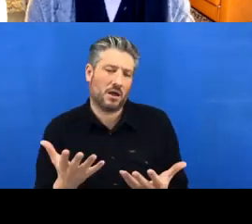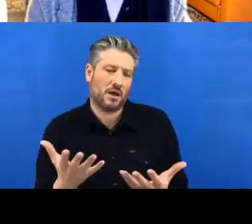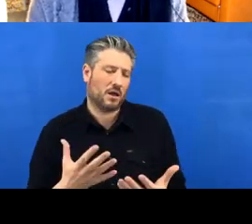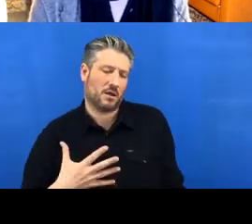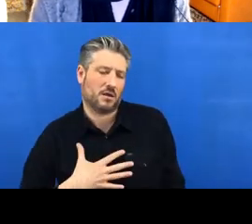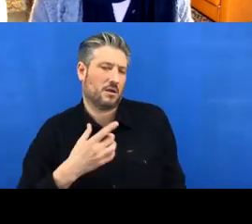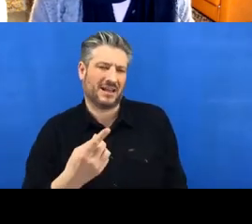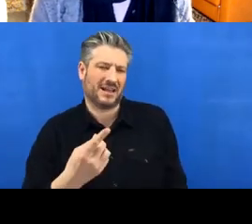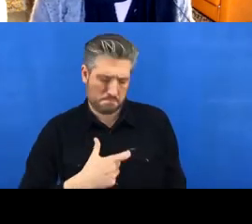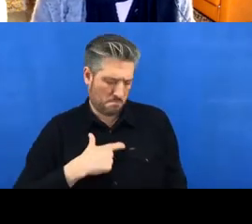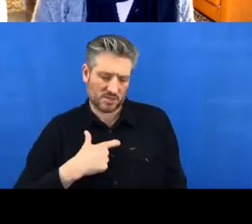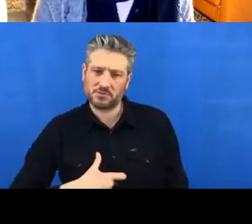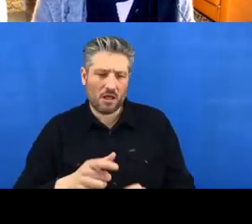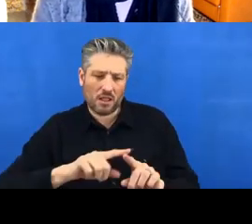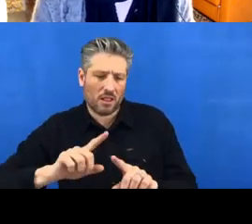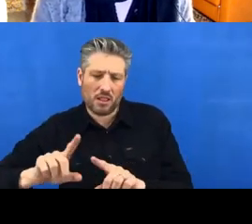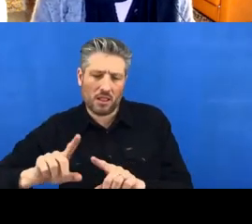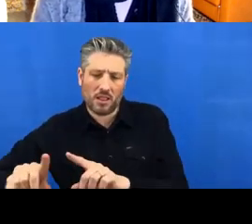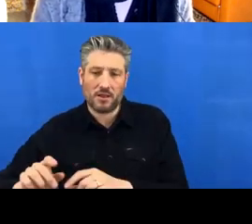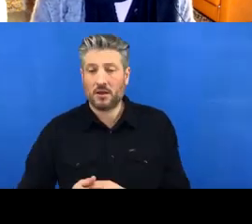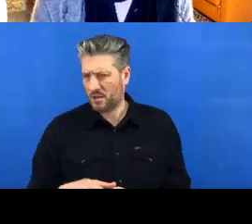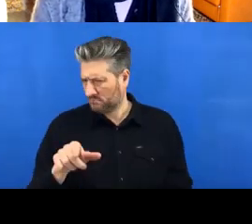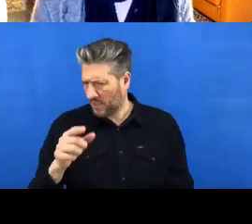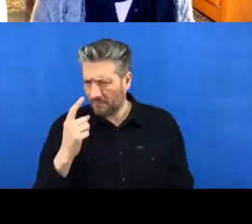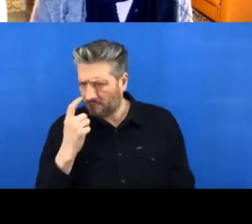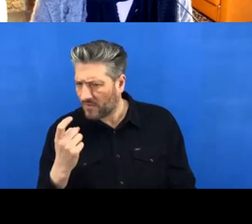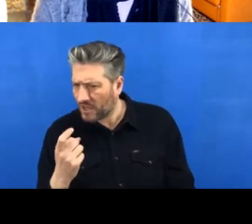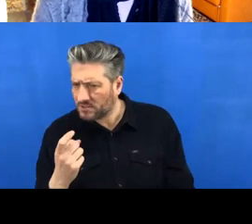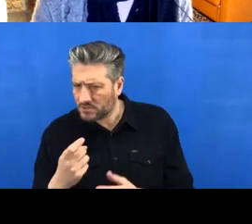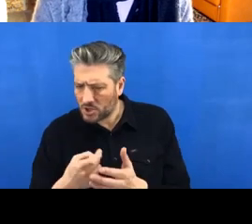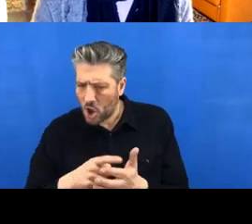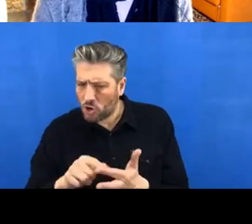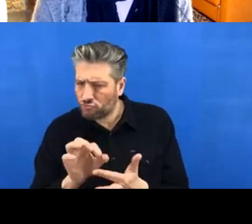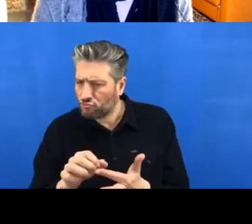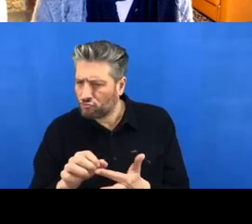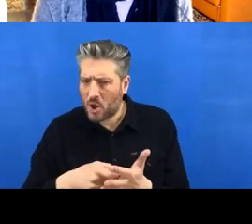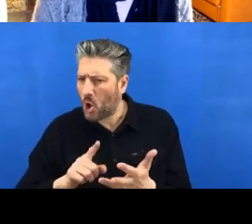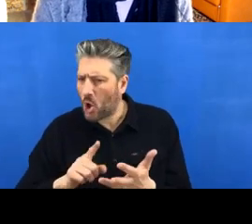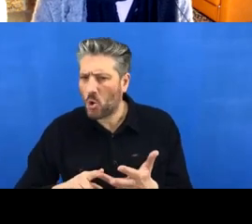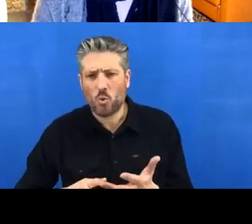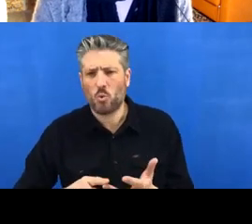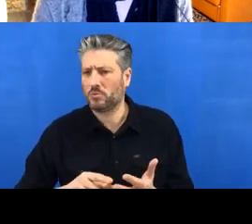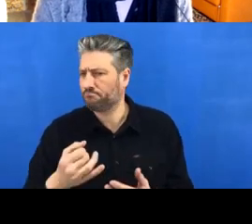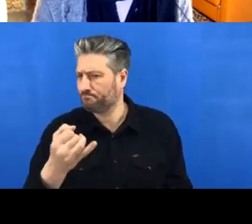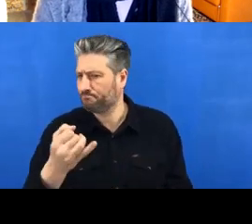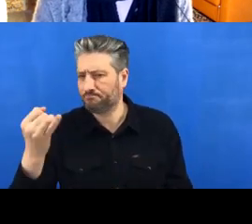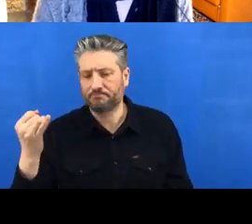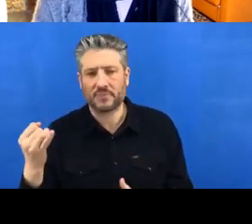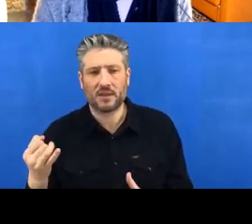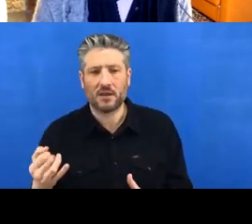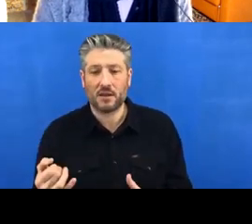Ah, I’m sorry to hear you're not finding the repo, Heidi- so yeah, hopefully you saw the link that's in the chat